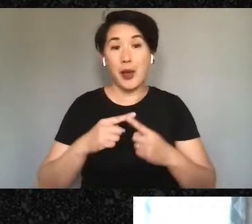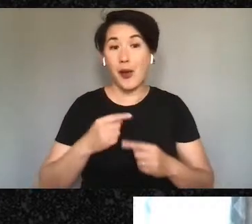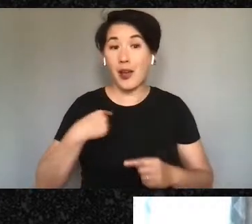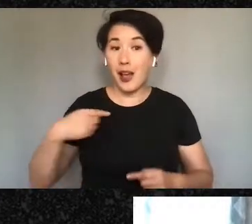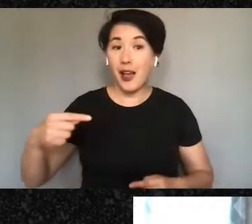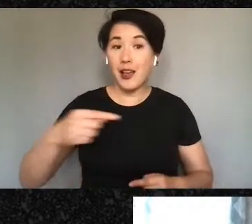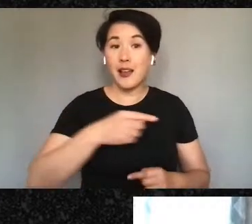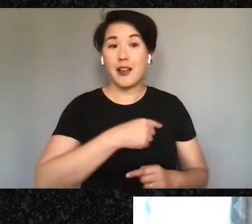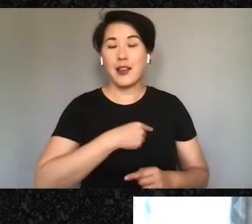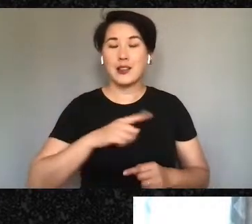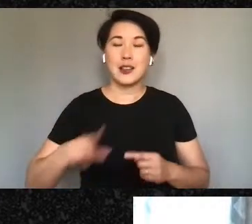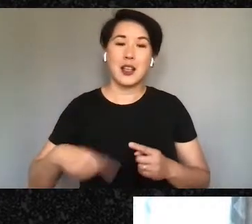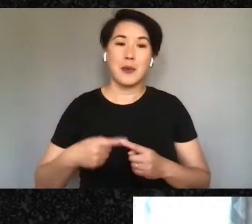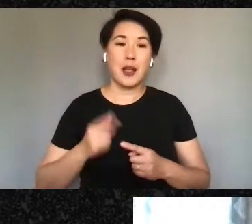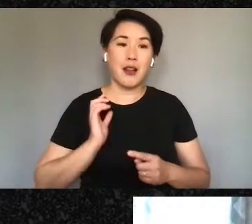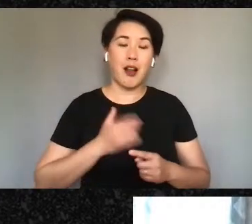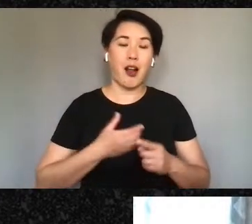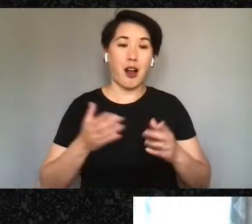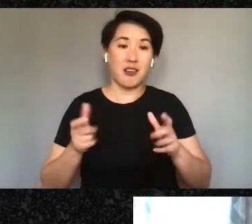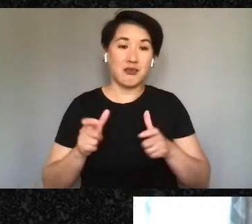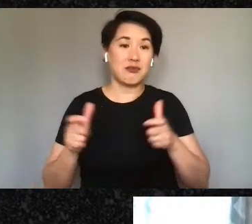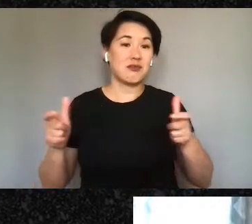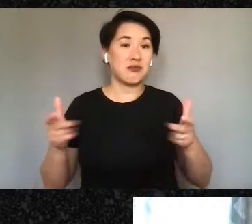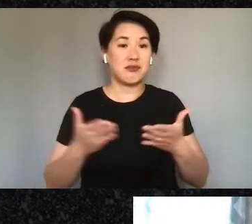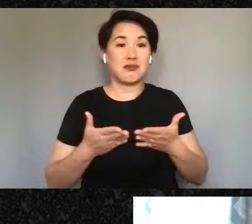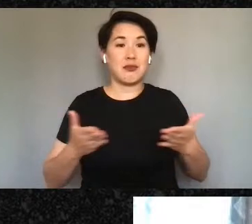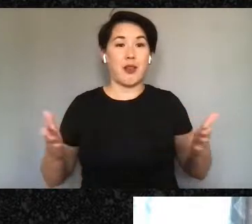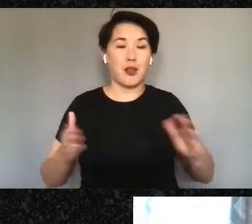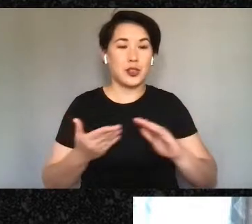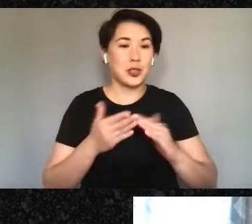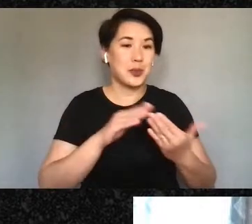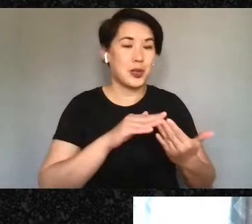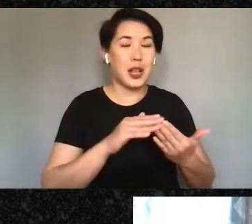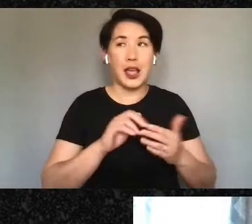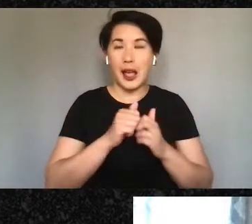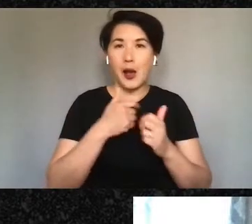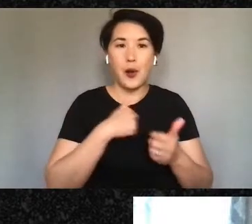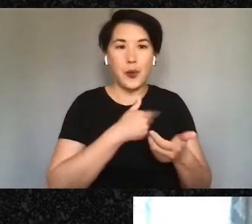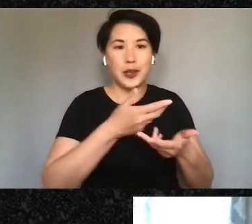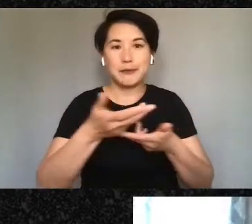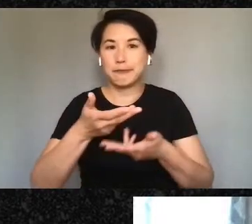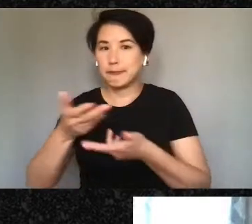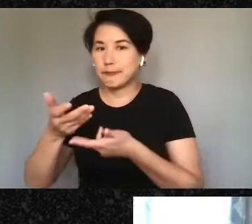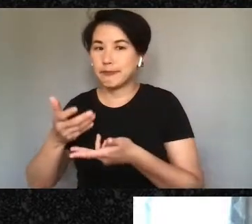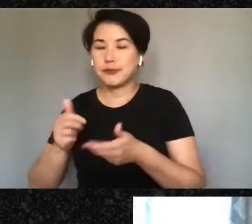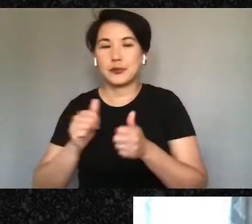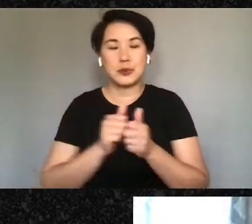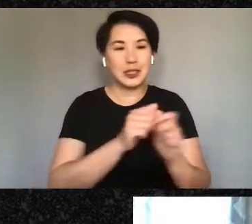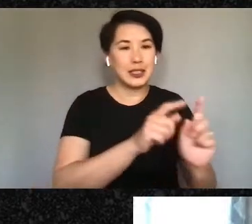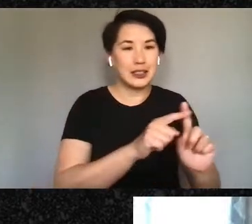we are part of looking at how we interact with all of the people around us to get our needs met